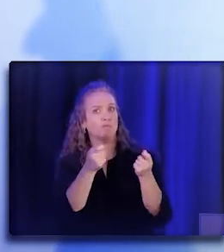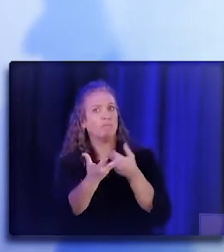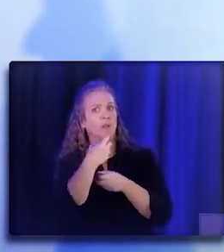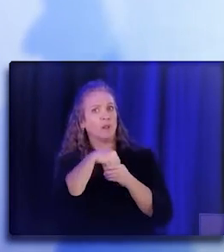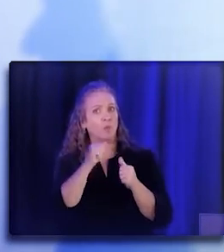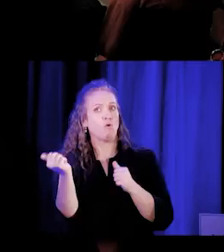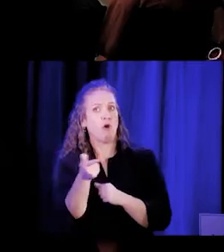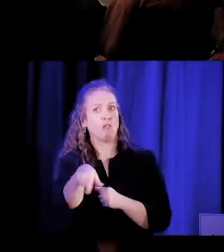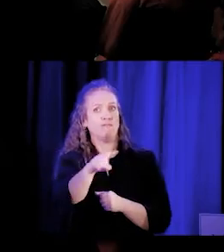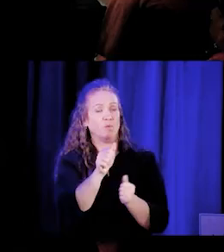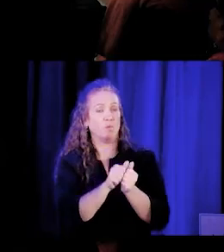Great, thank you.